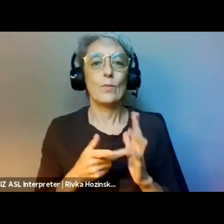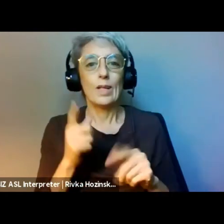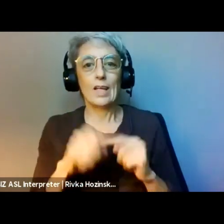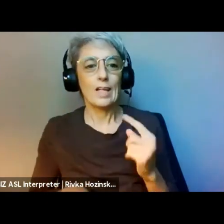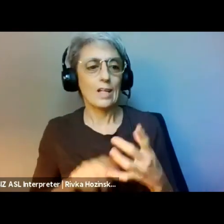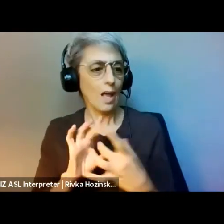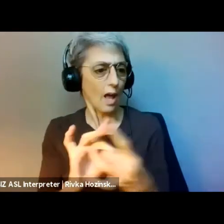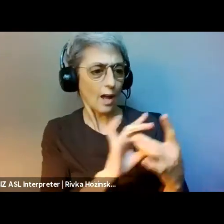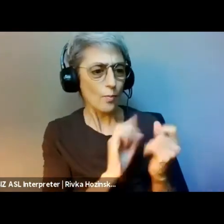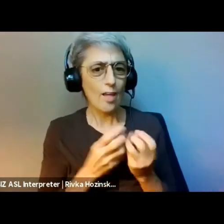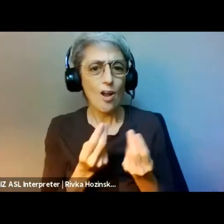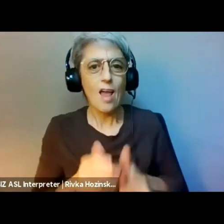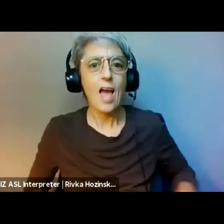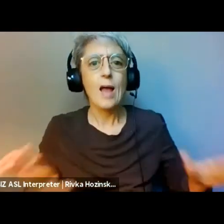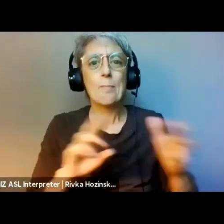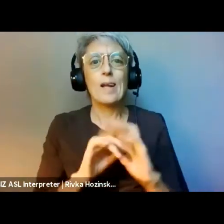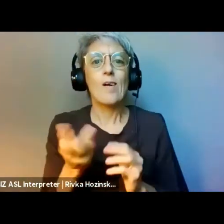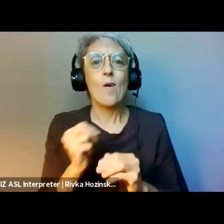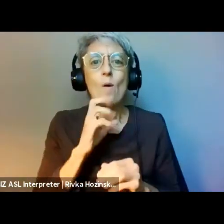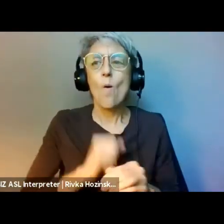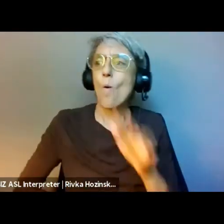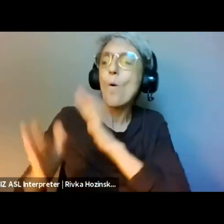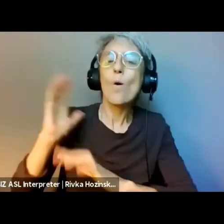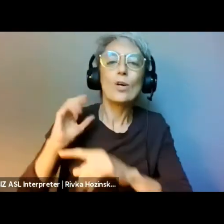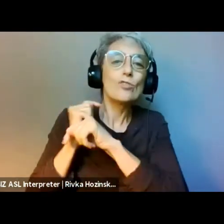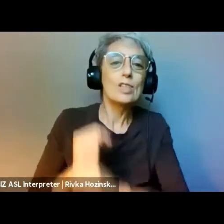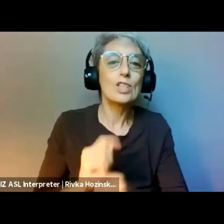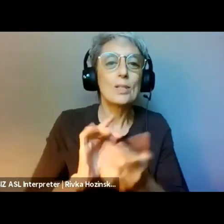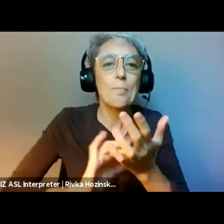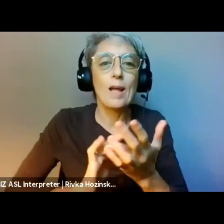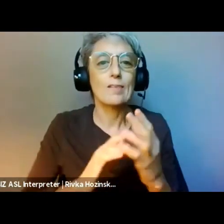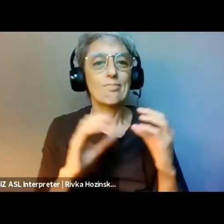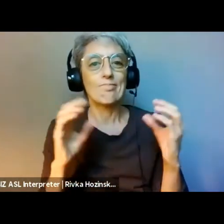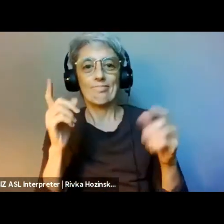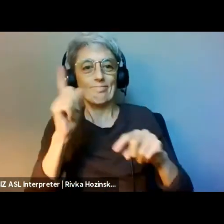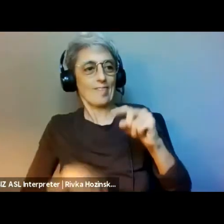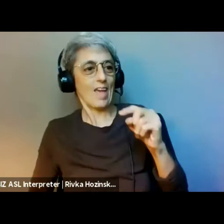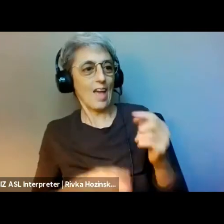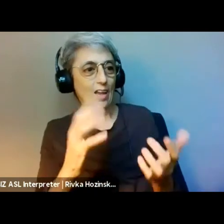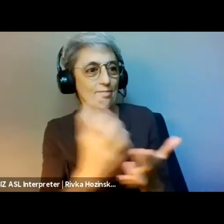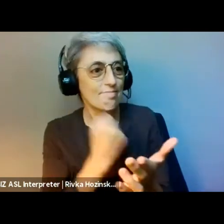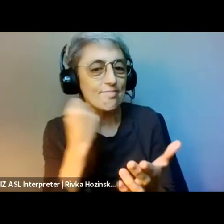These laws created a distinct nonprofit sector defined by their legal status.